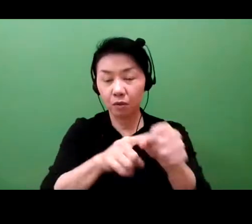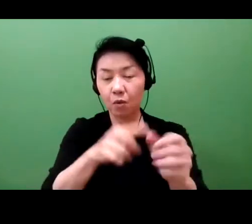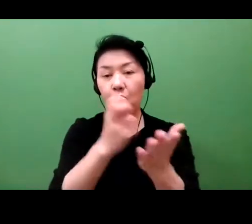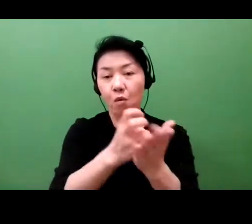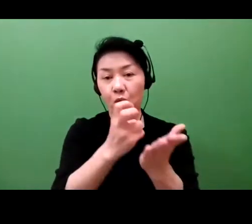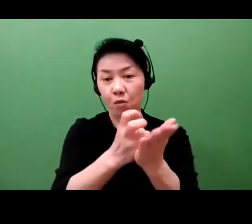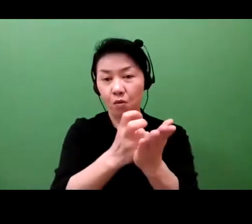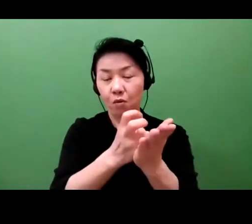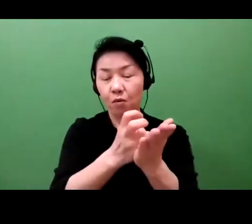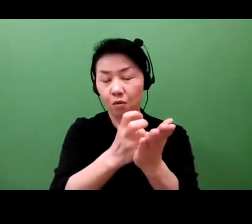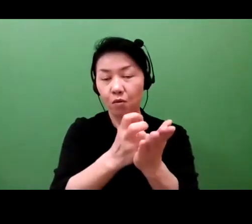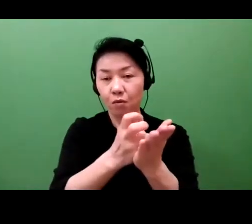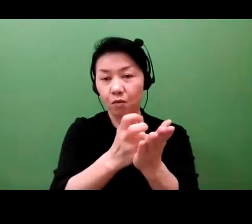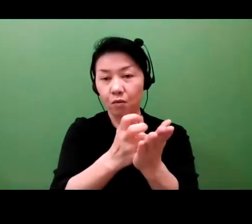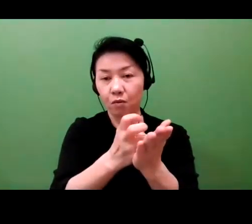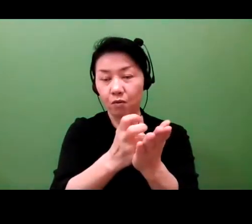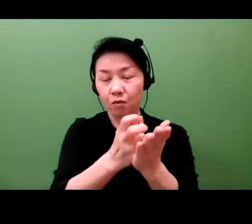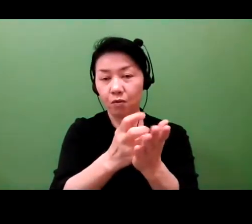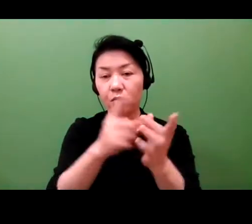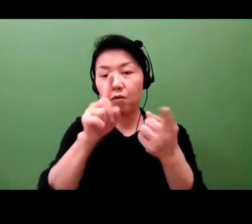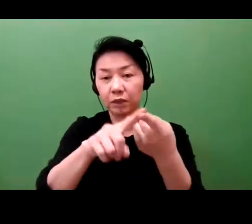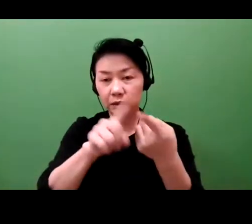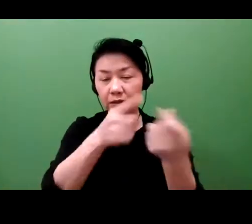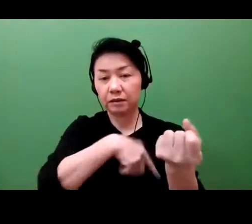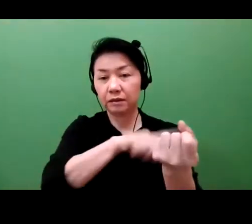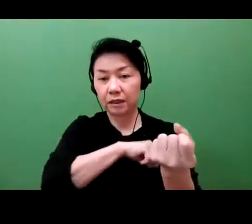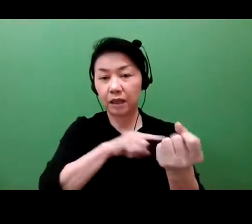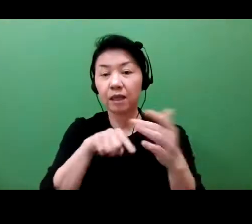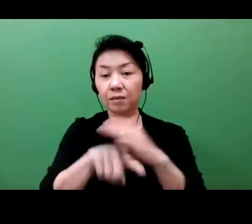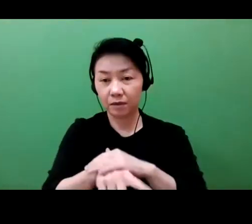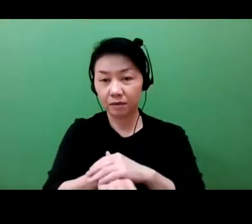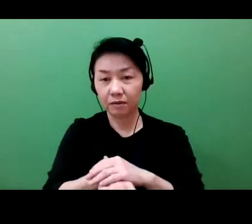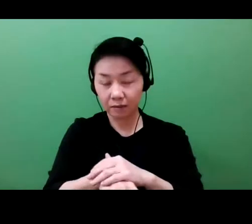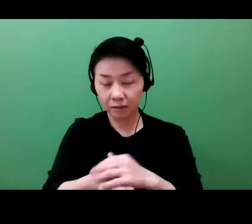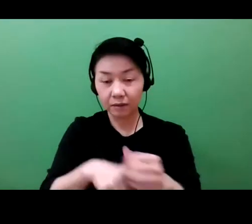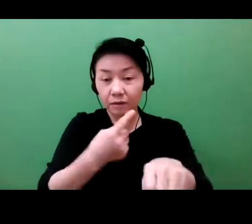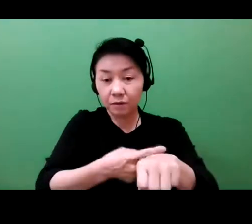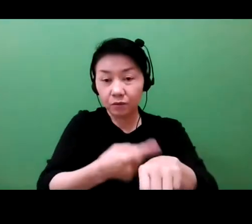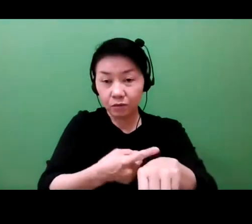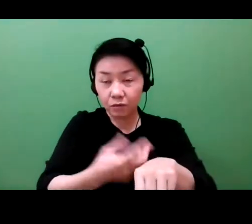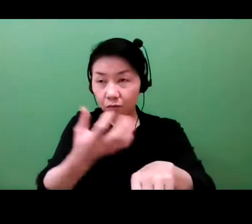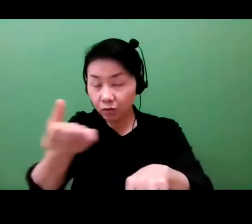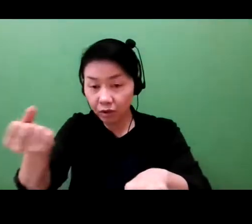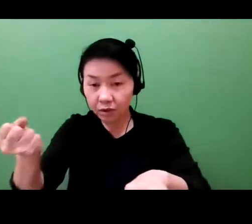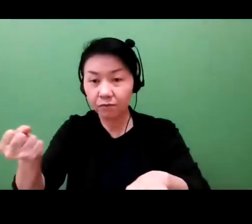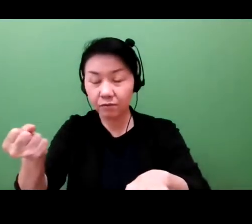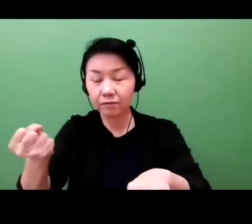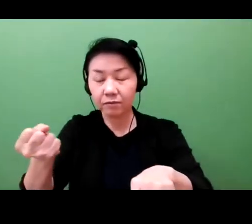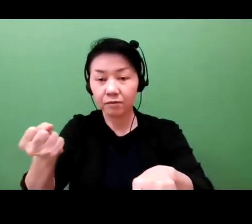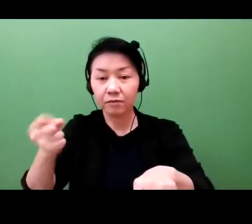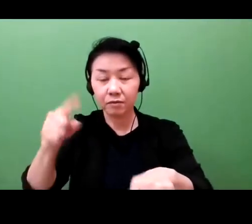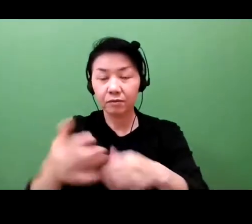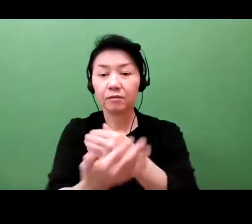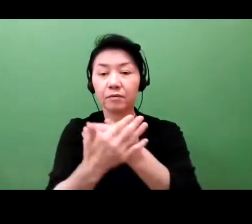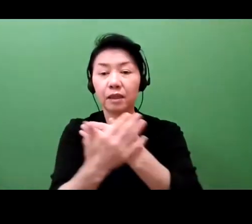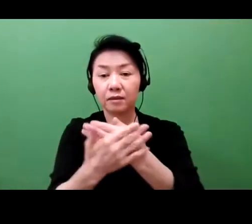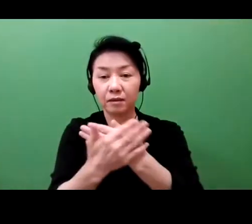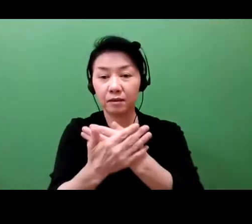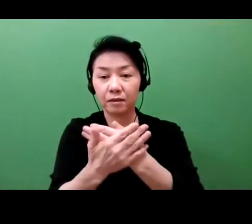And more importantly, it's very hard to convey it. Think about if you didn't have title to your land